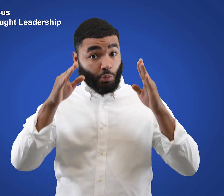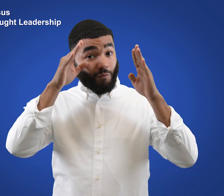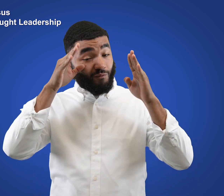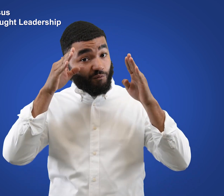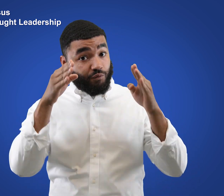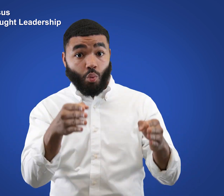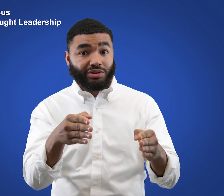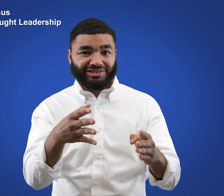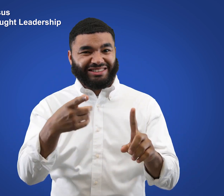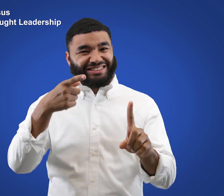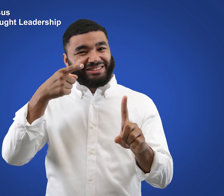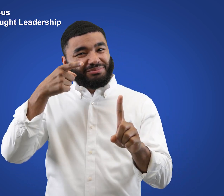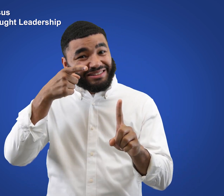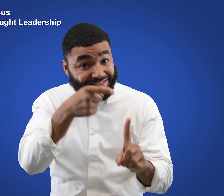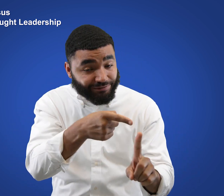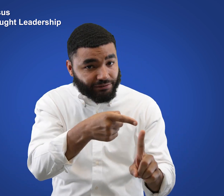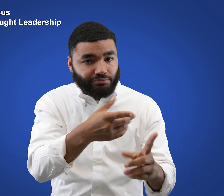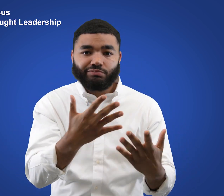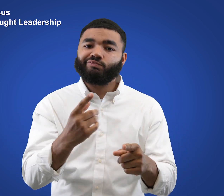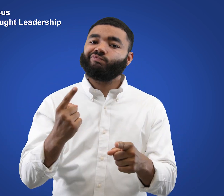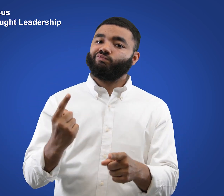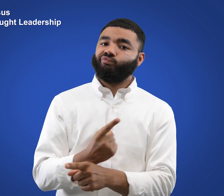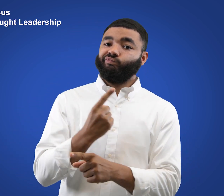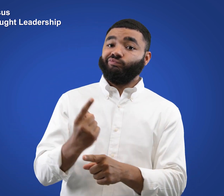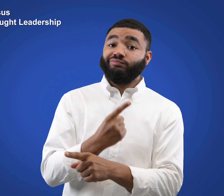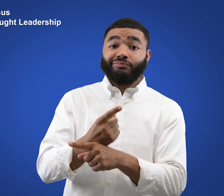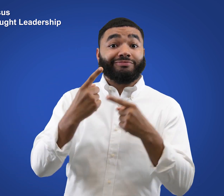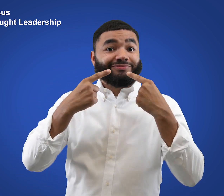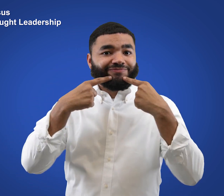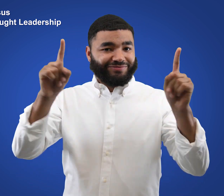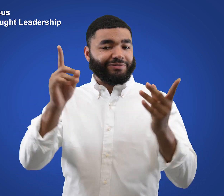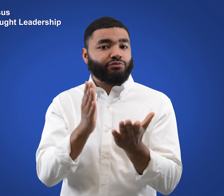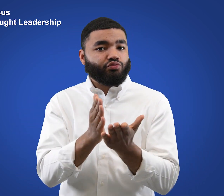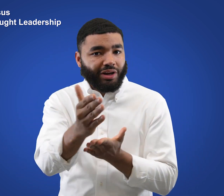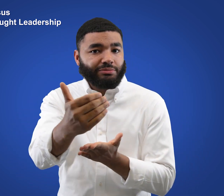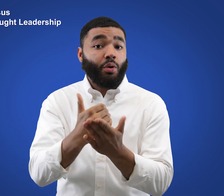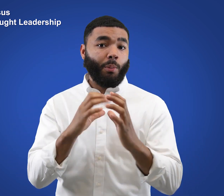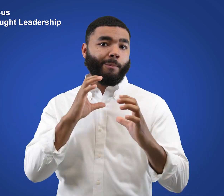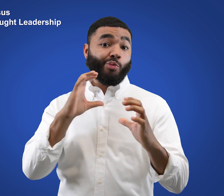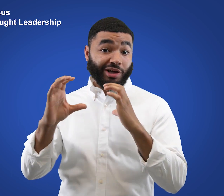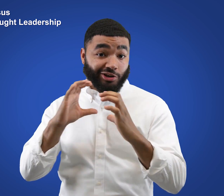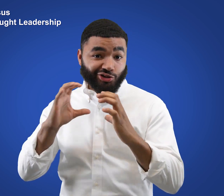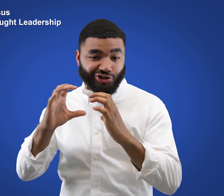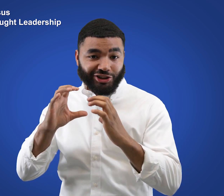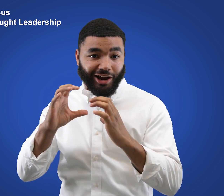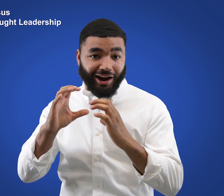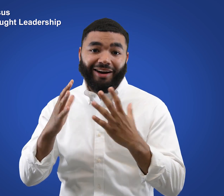A focus on regular, effective, and transparent communication